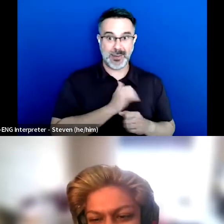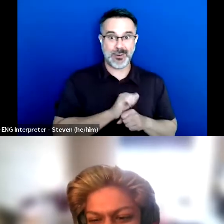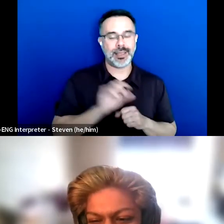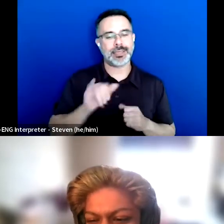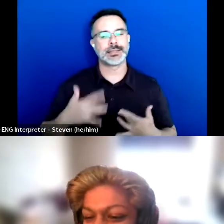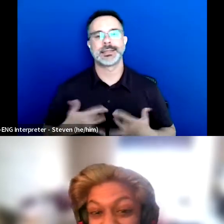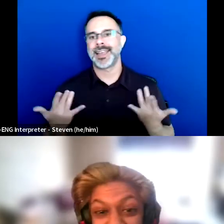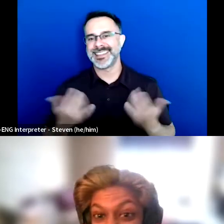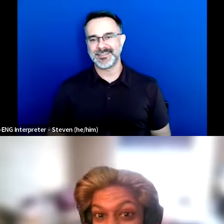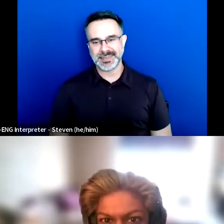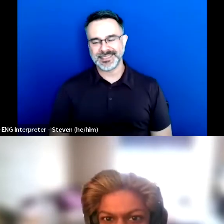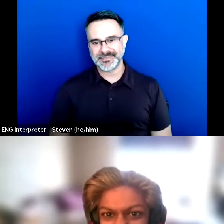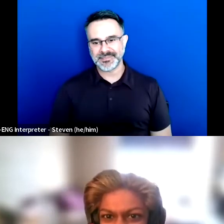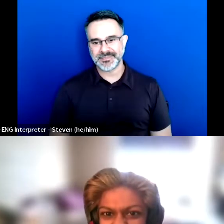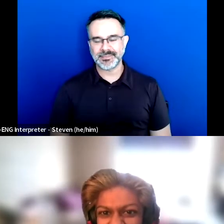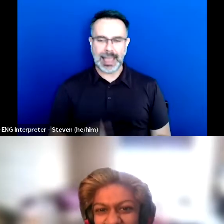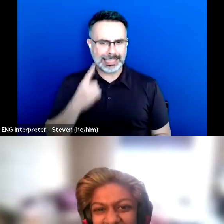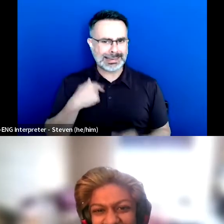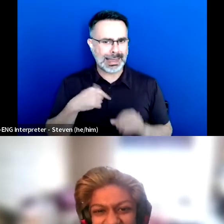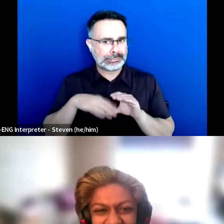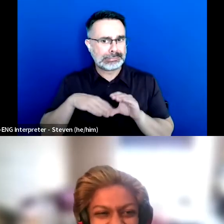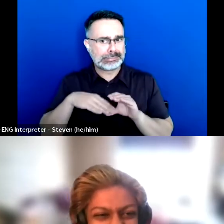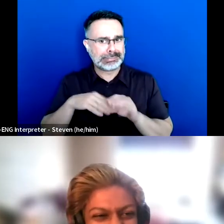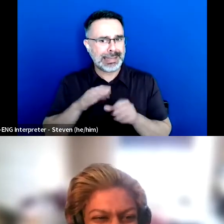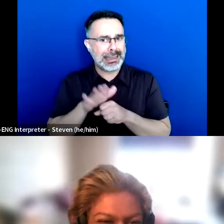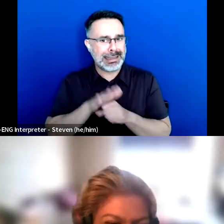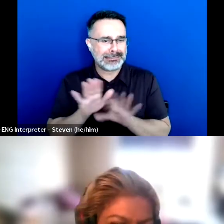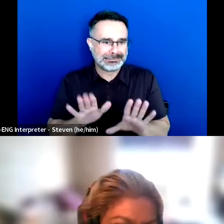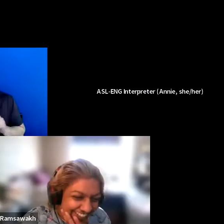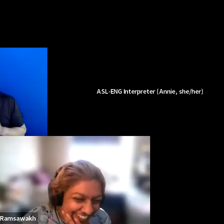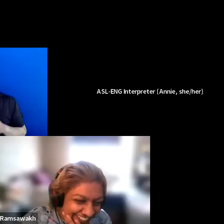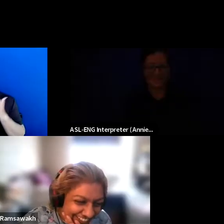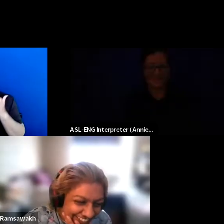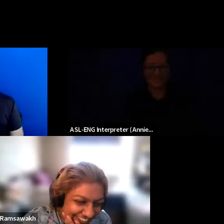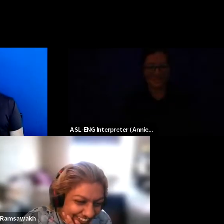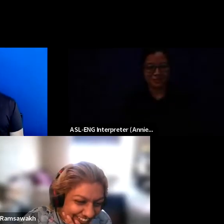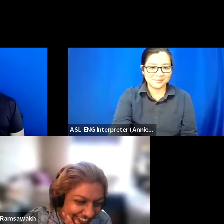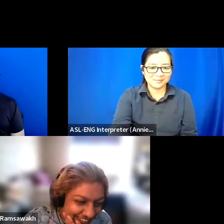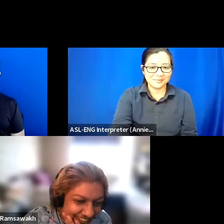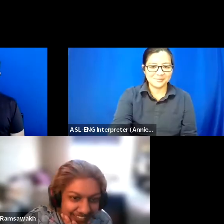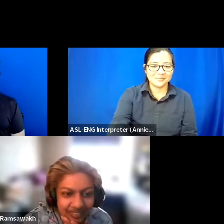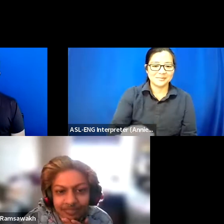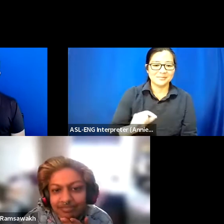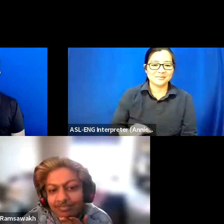So I think I rambled enough there. So end of though. This is Skye speaking.